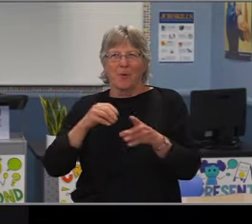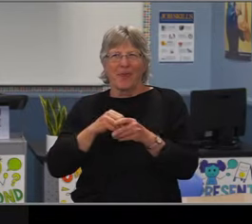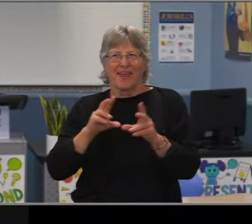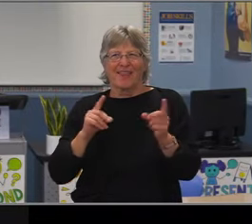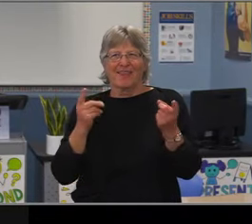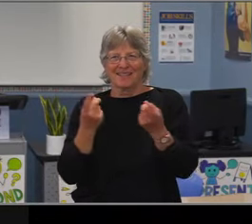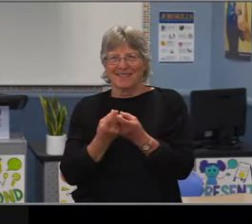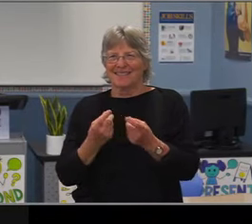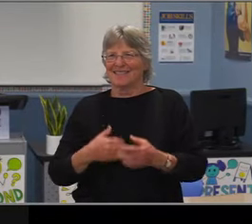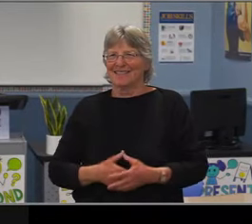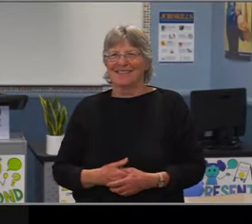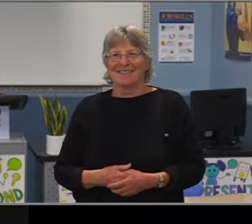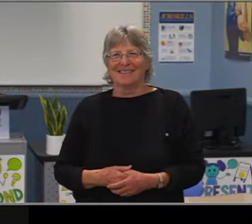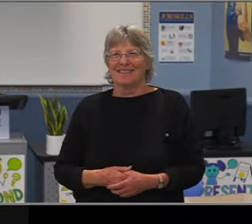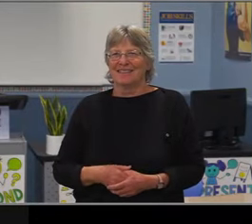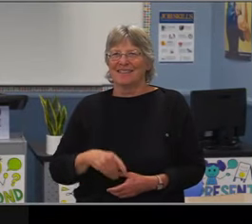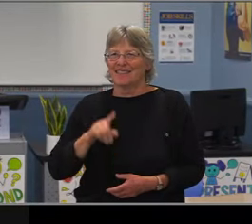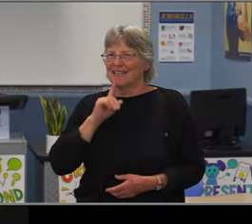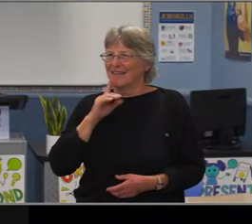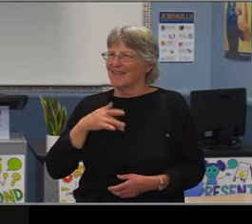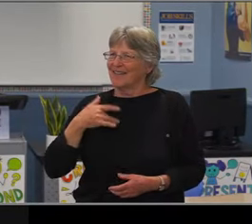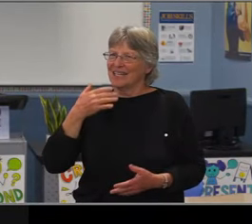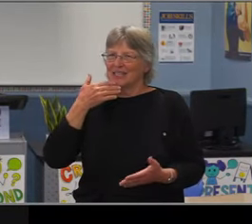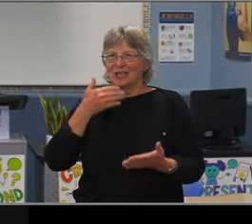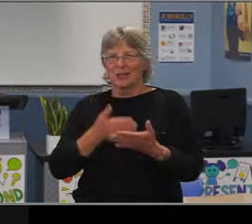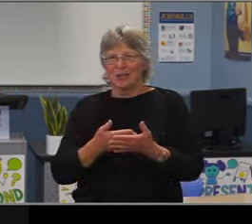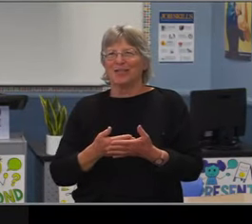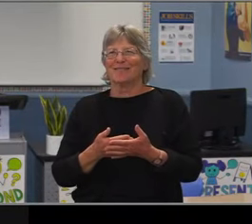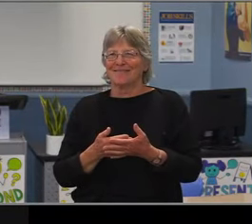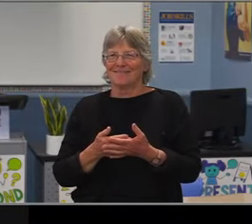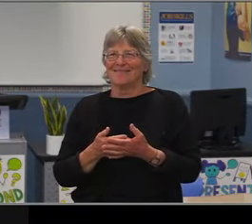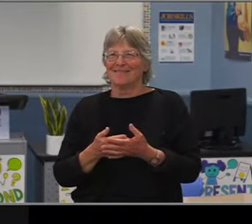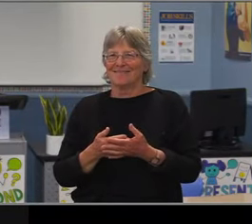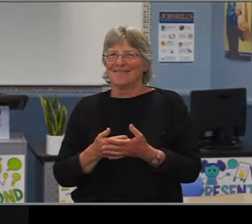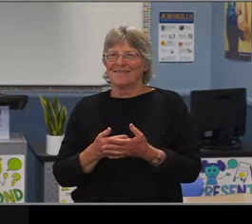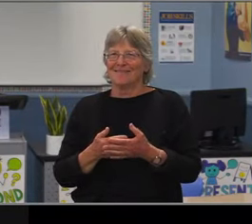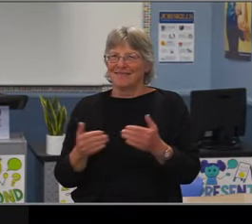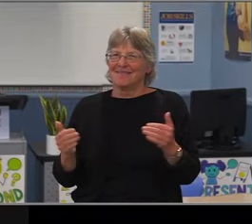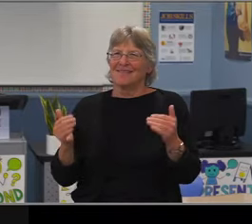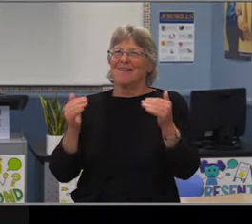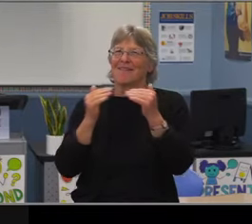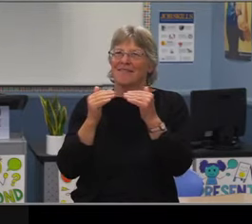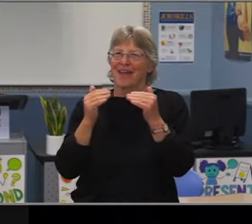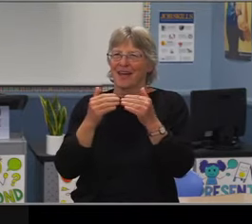and kind to each other things are very, very tough right now for a lot of families and a lot of folks in our community.